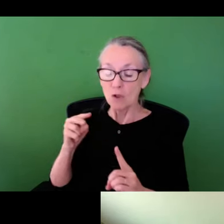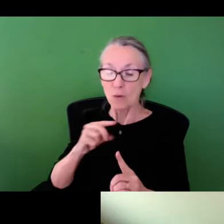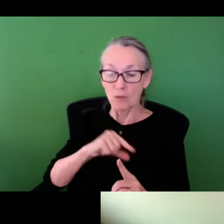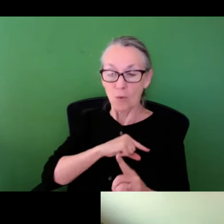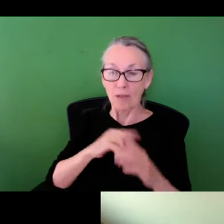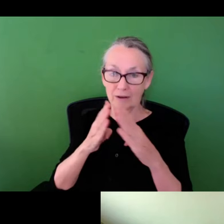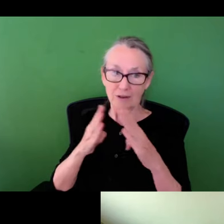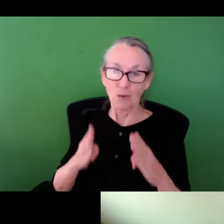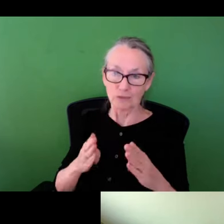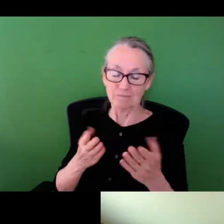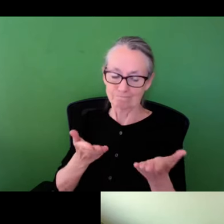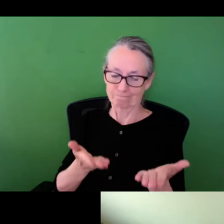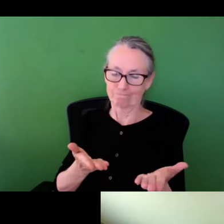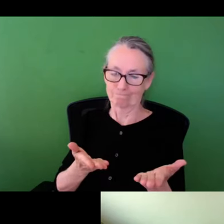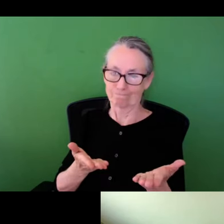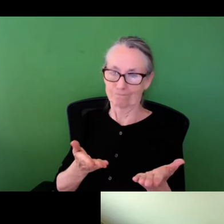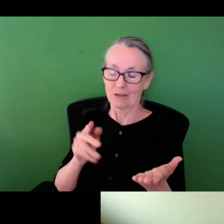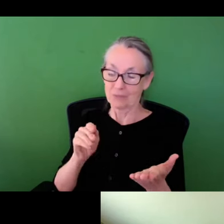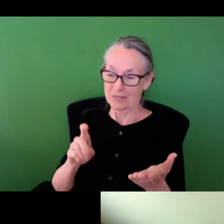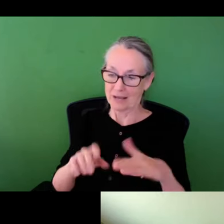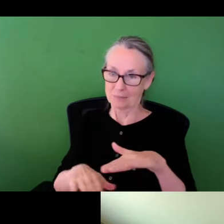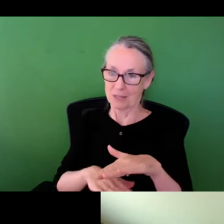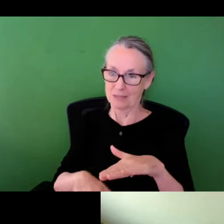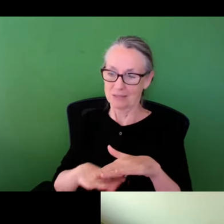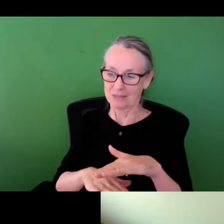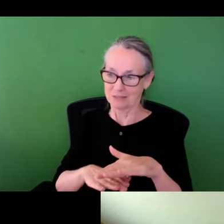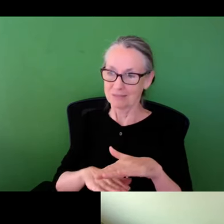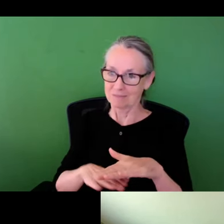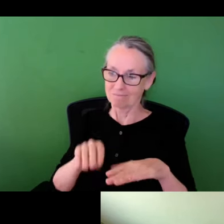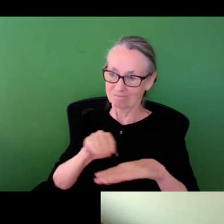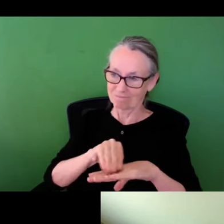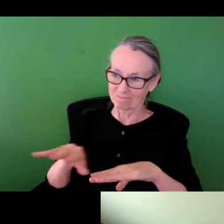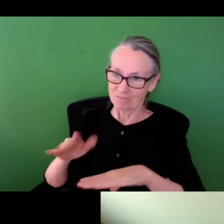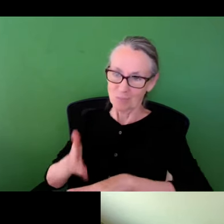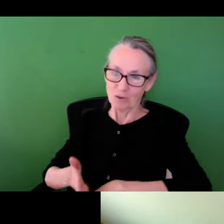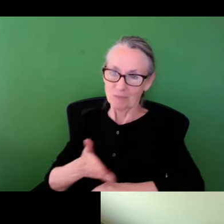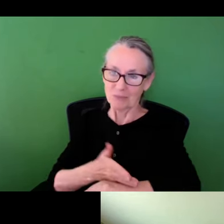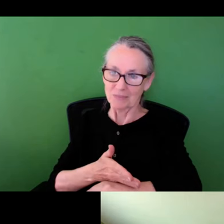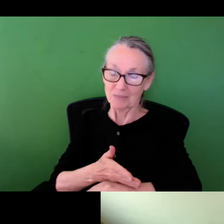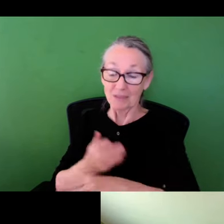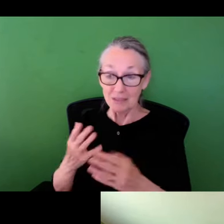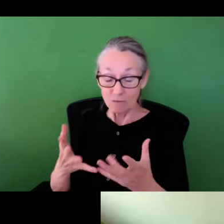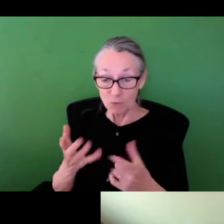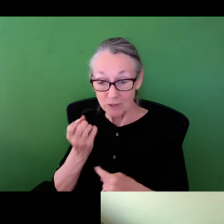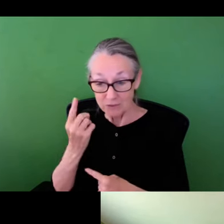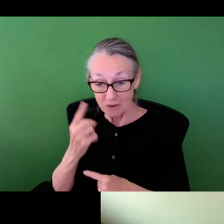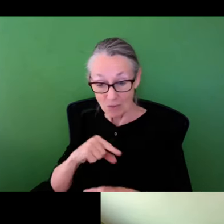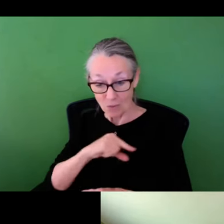of broader neighborhood infrastructure you can pretty much look at the quality of housing kind terms of